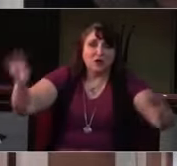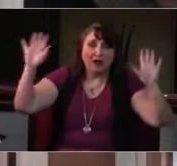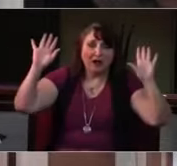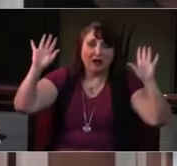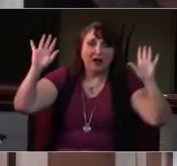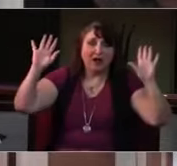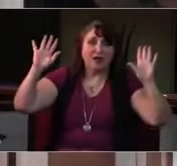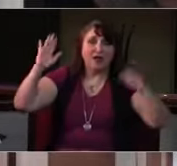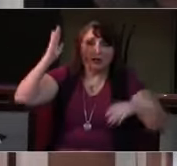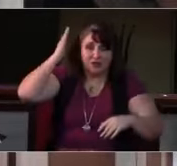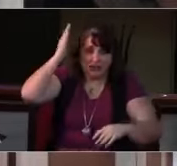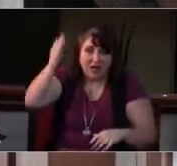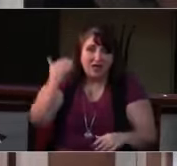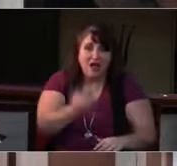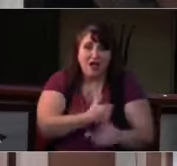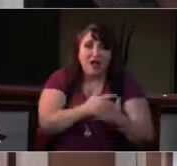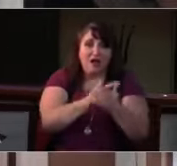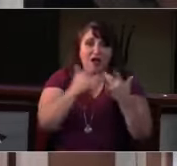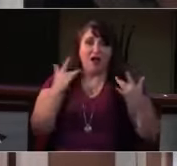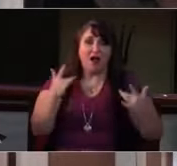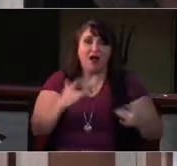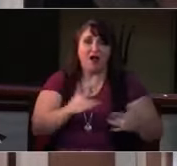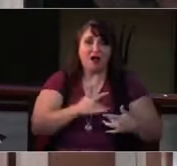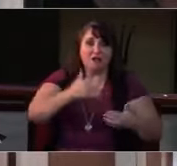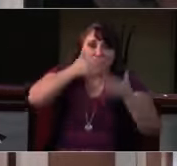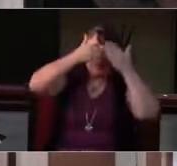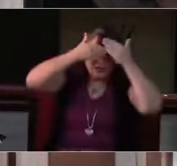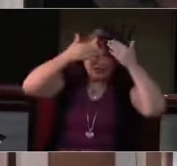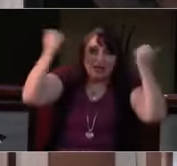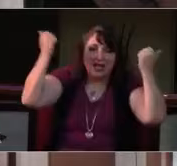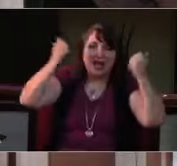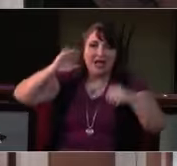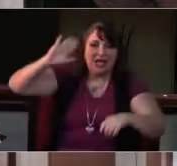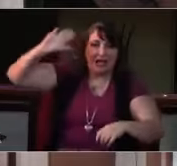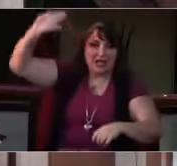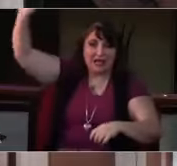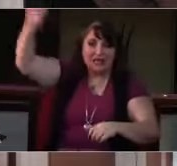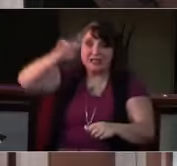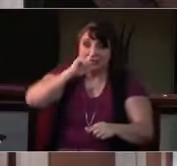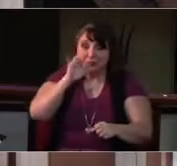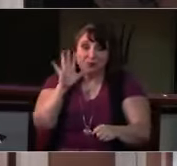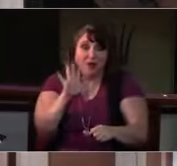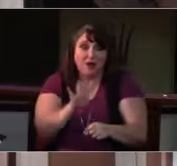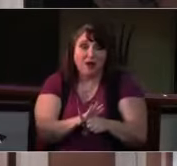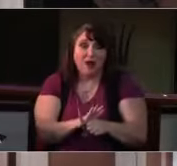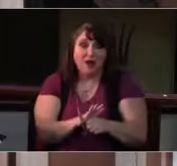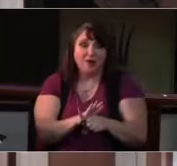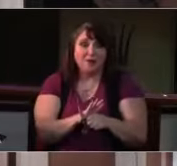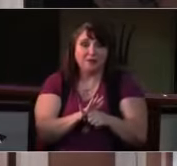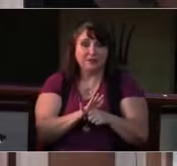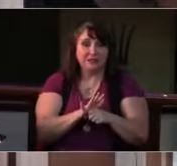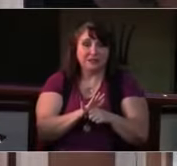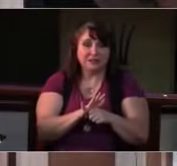Alleluia! he is near us;